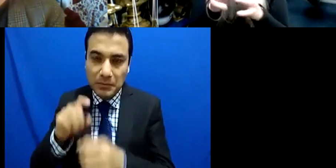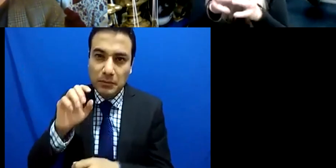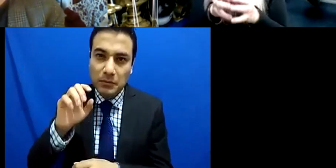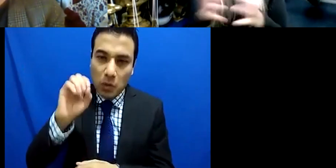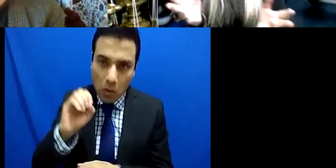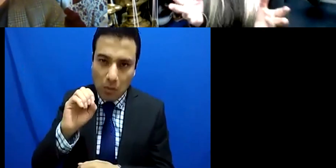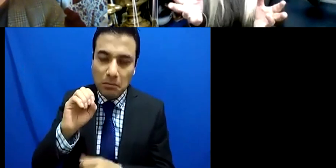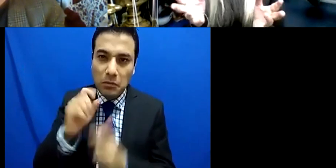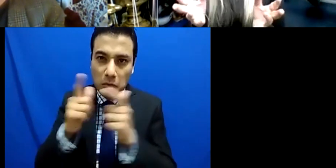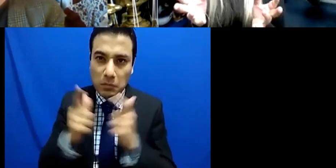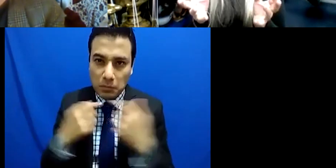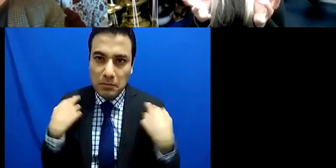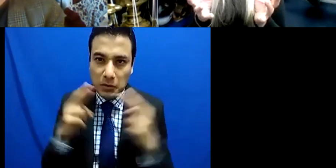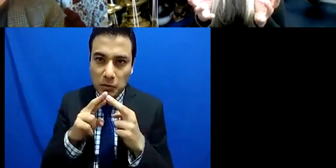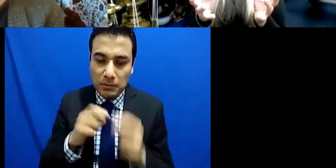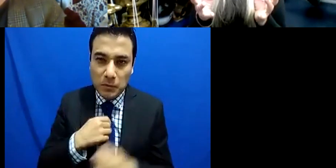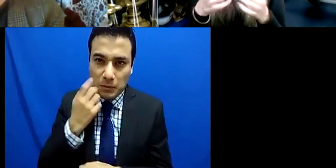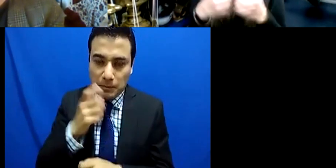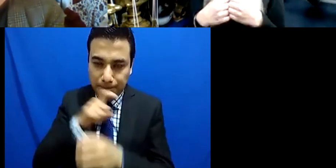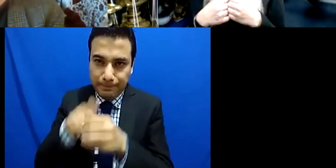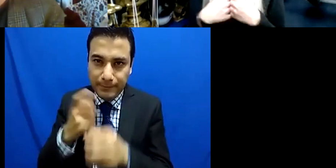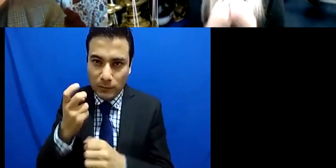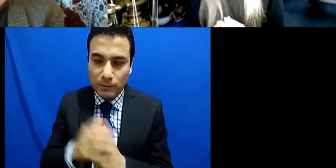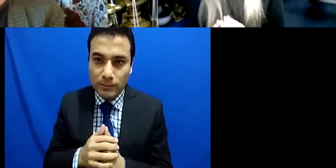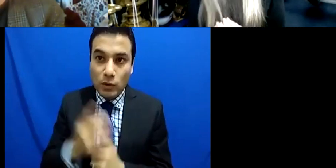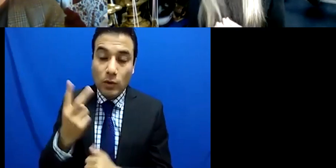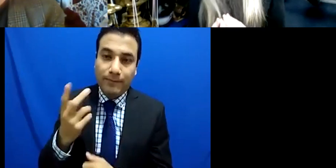now I made the decision from the age of 15 that I wanted to be a solo percussionist